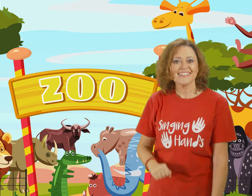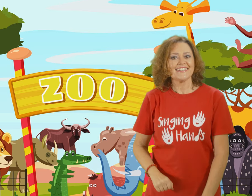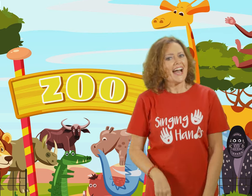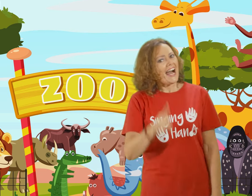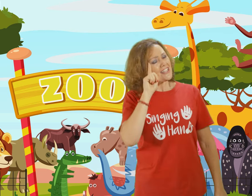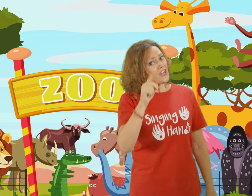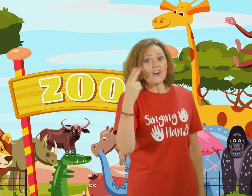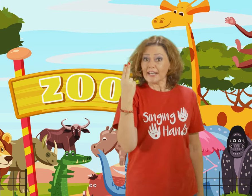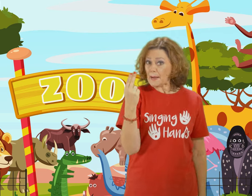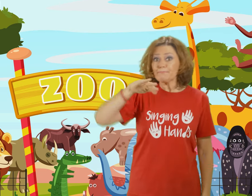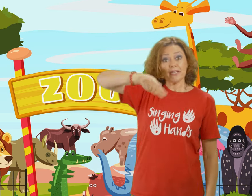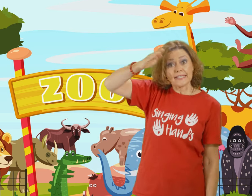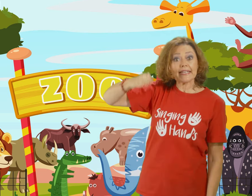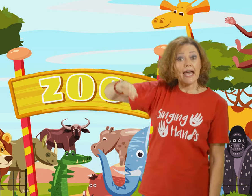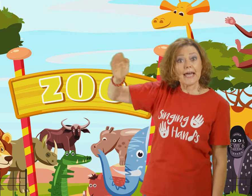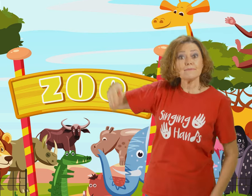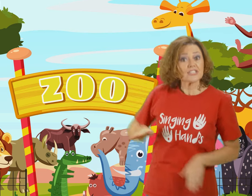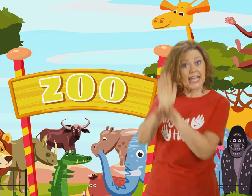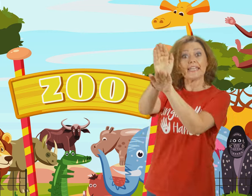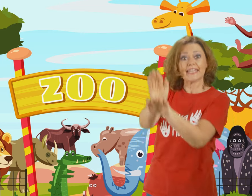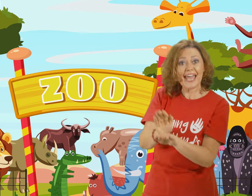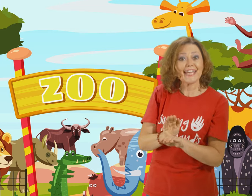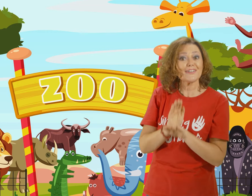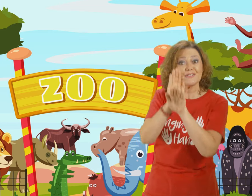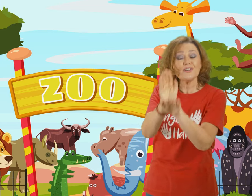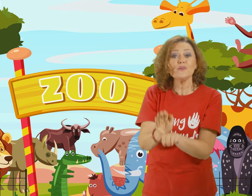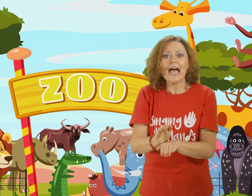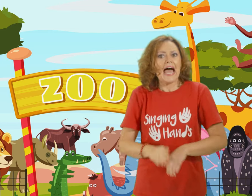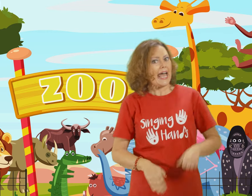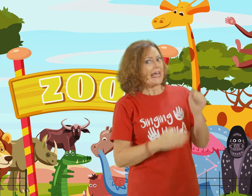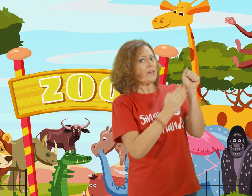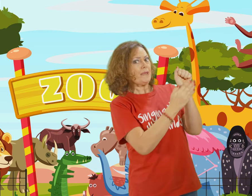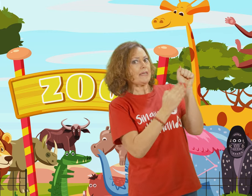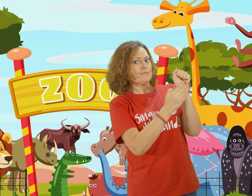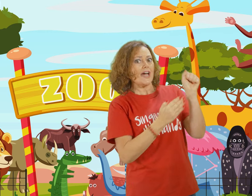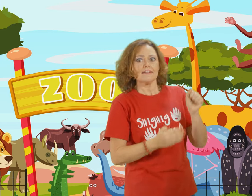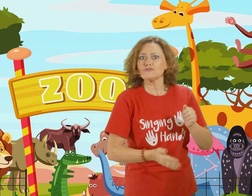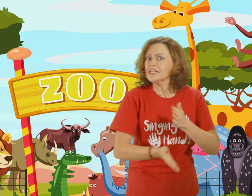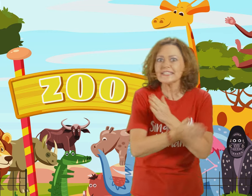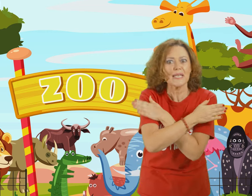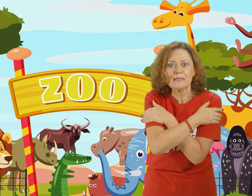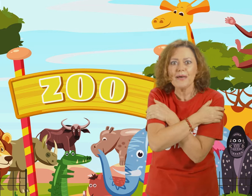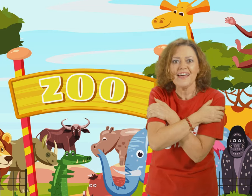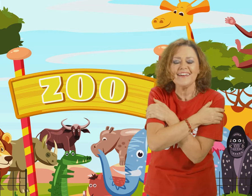I saw a couple of camels and a kangaroo And a big brown grizzly bear